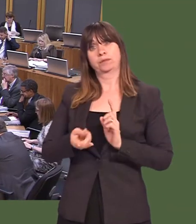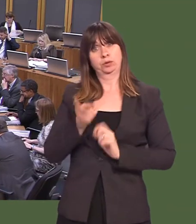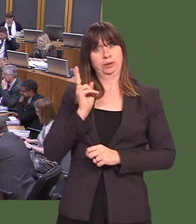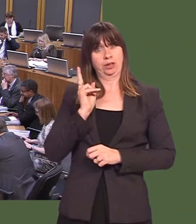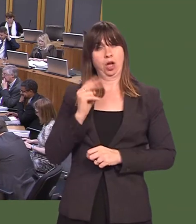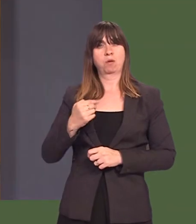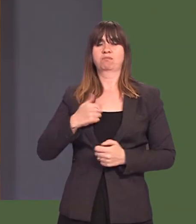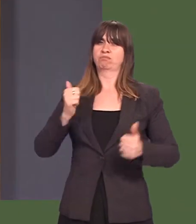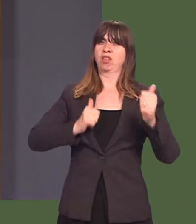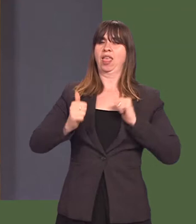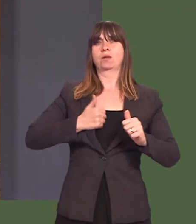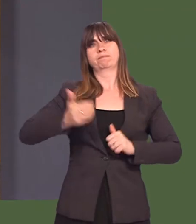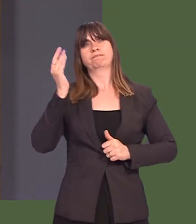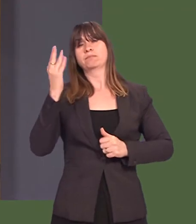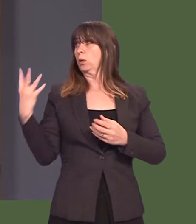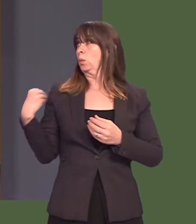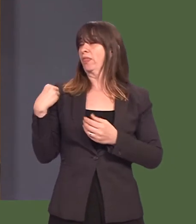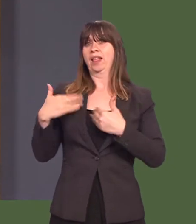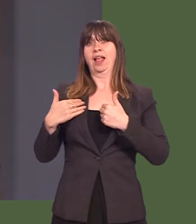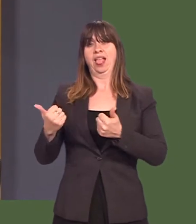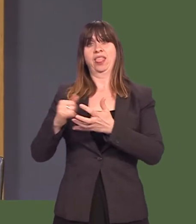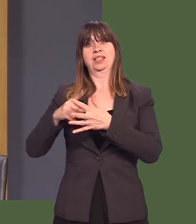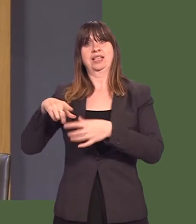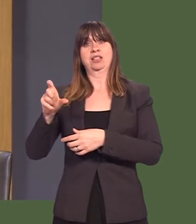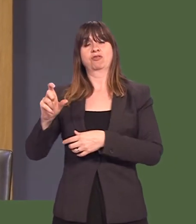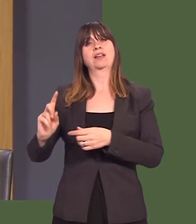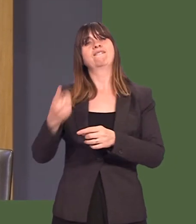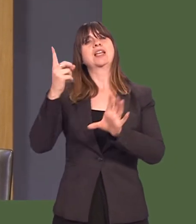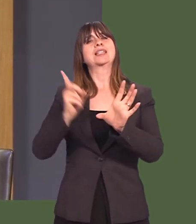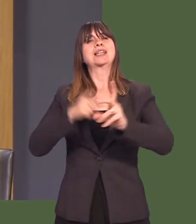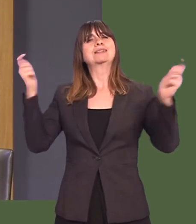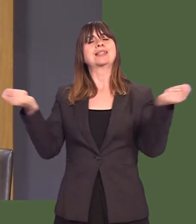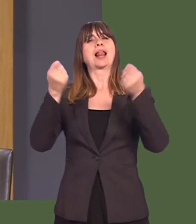Two weeks ago I was proud to speak alongside the health Secretary at the first-year celebrations